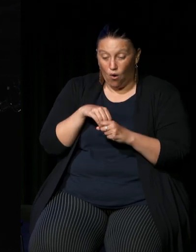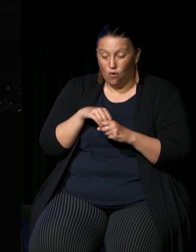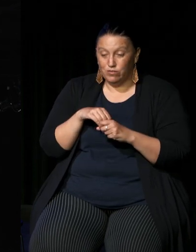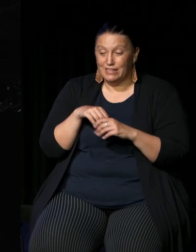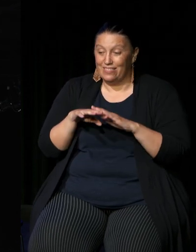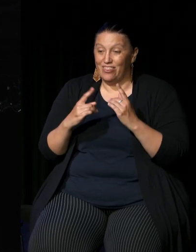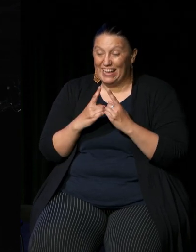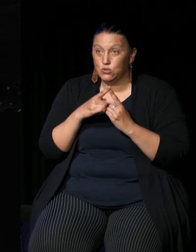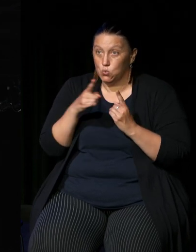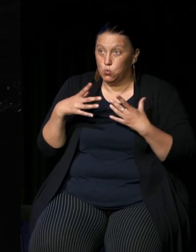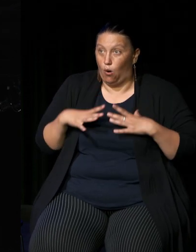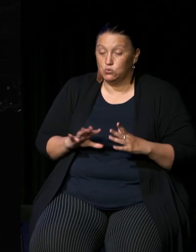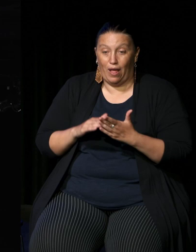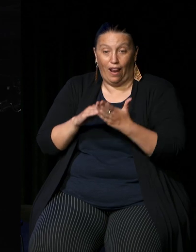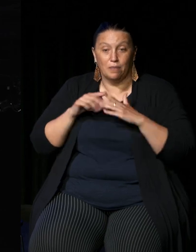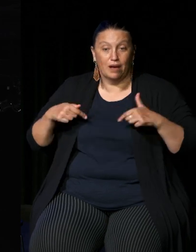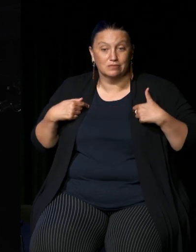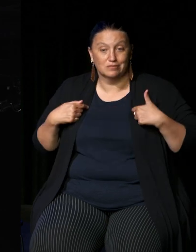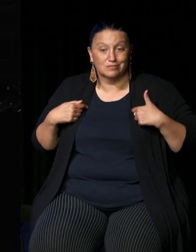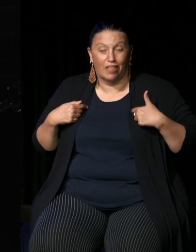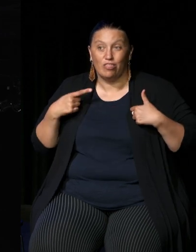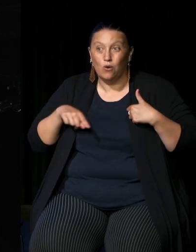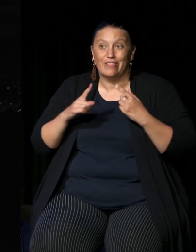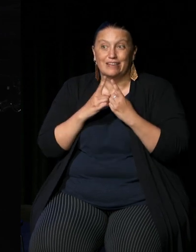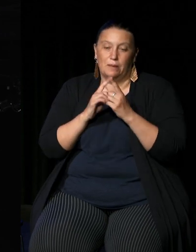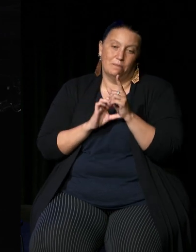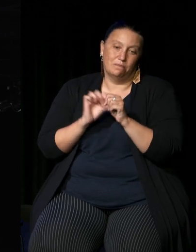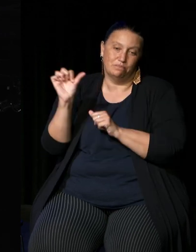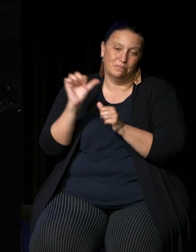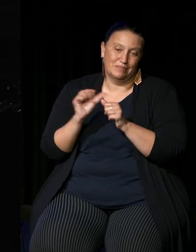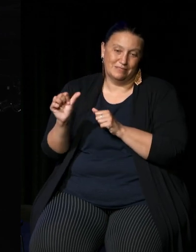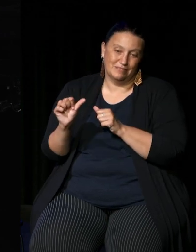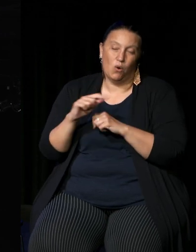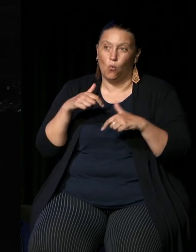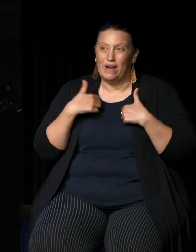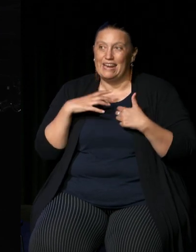our situation those things are often better so it's about having a say in our own affairs